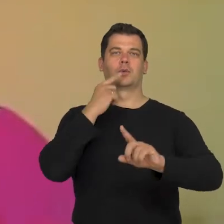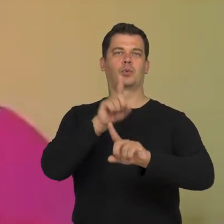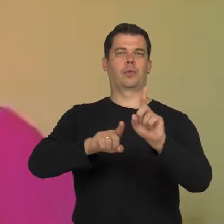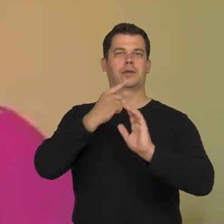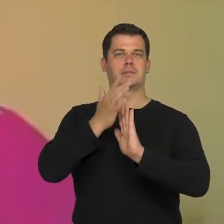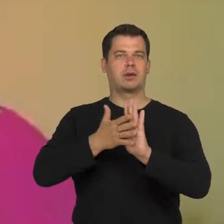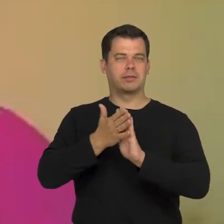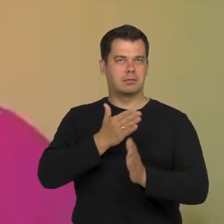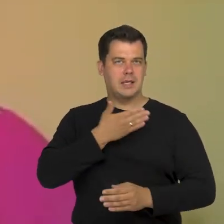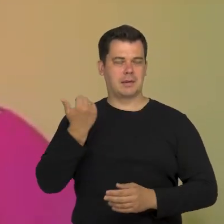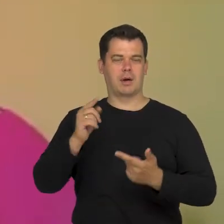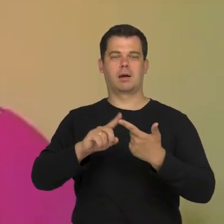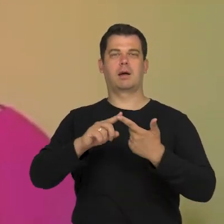automatic description doesn't appear,